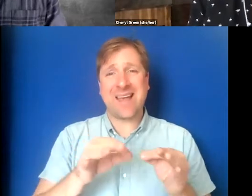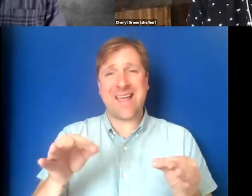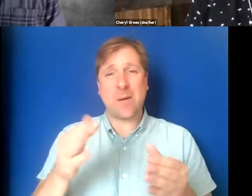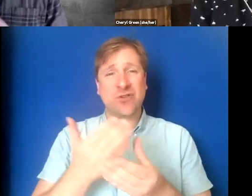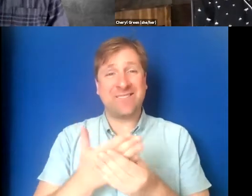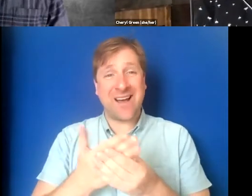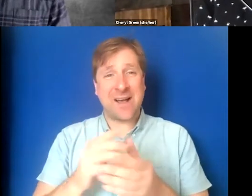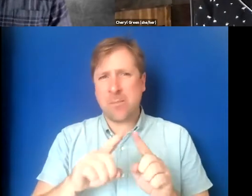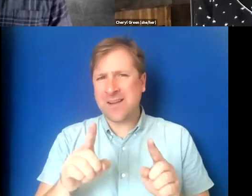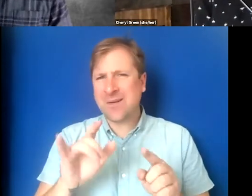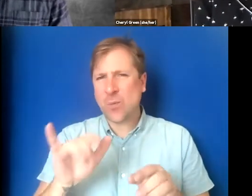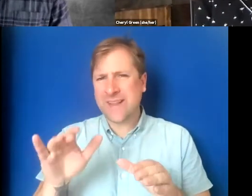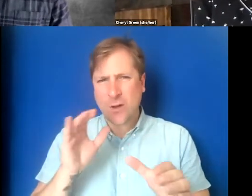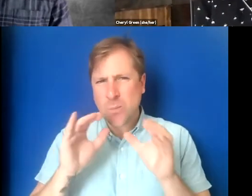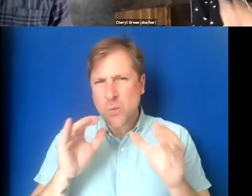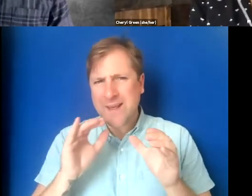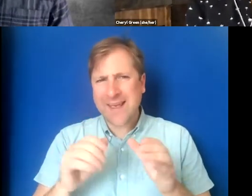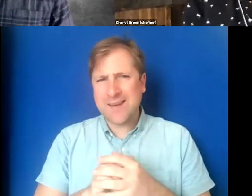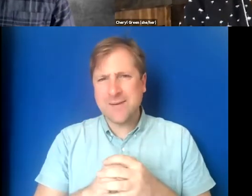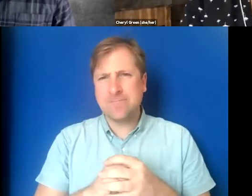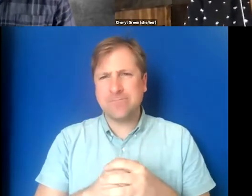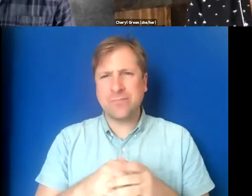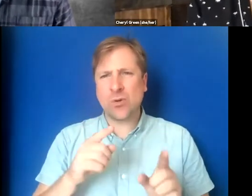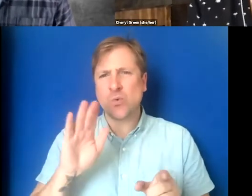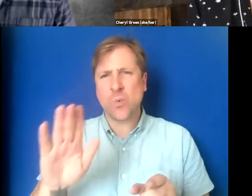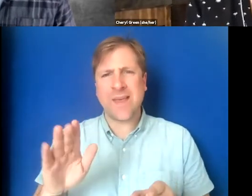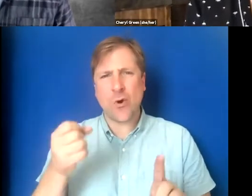but did it get communicated to their impact producer